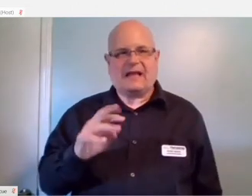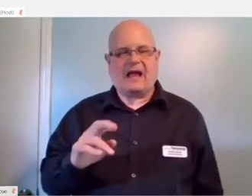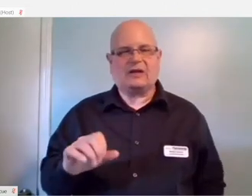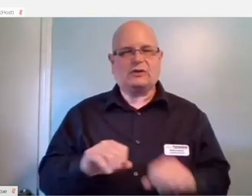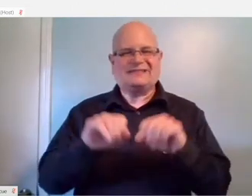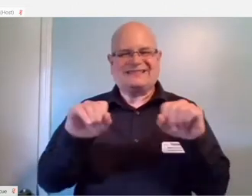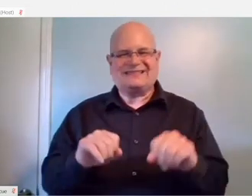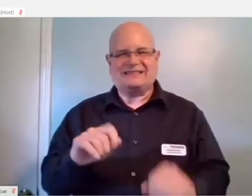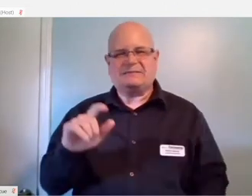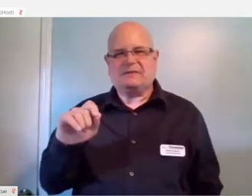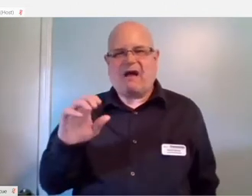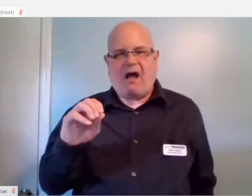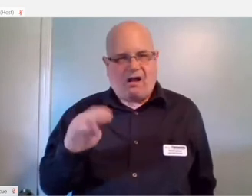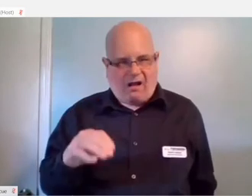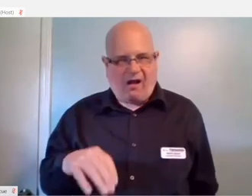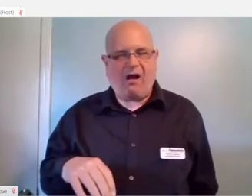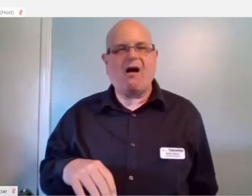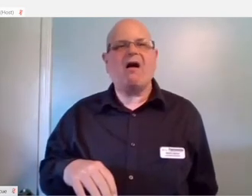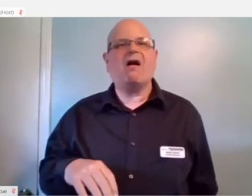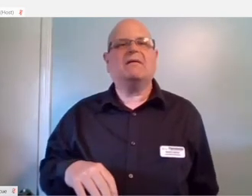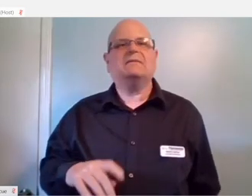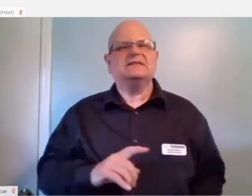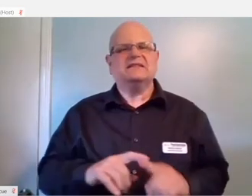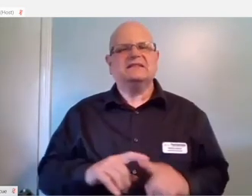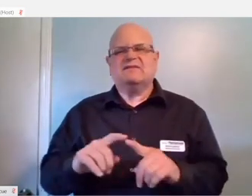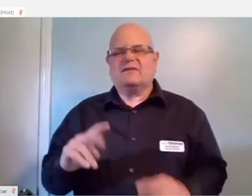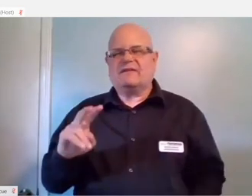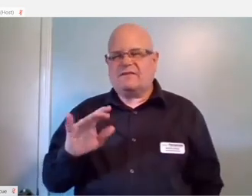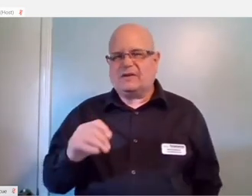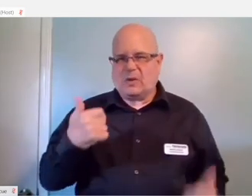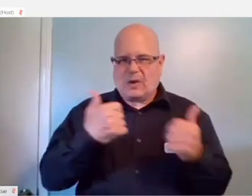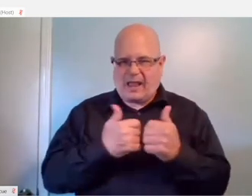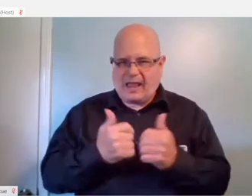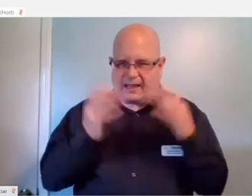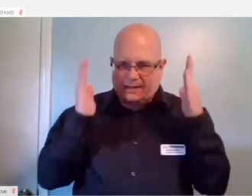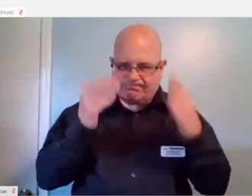A review site that focuses on accessibility.